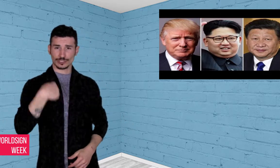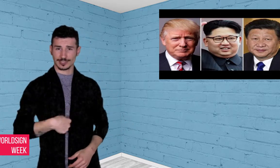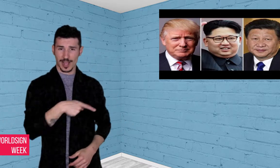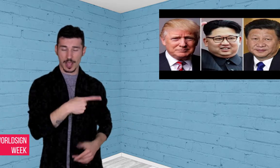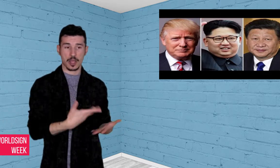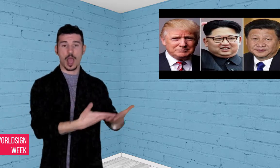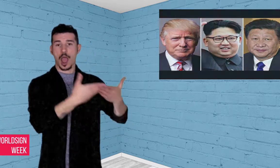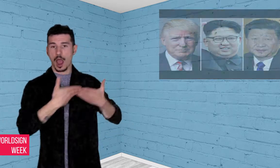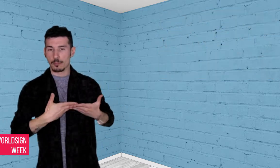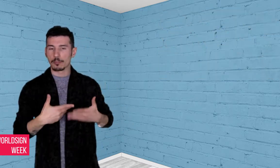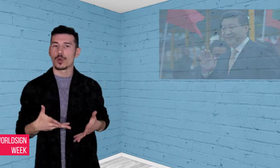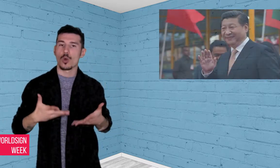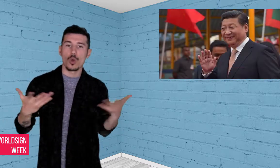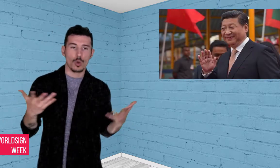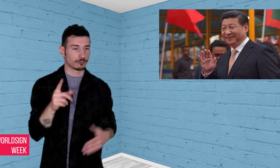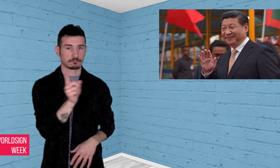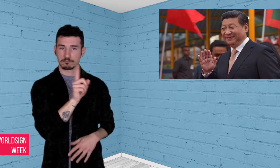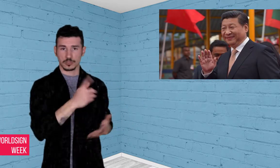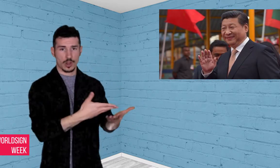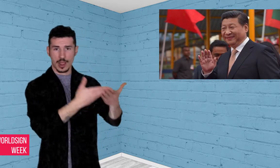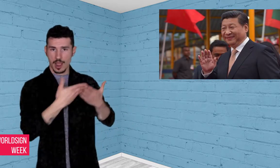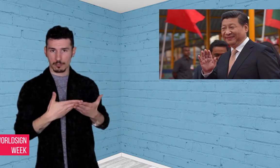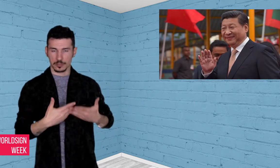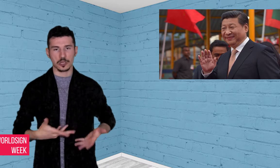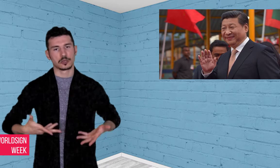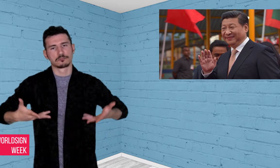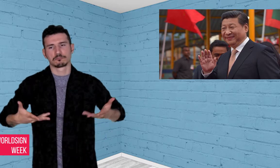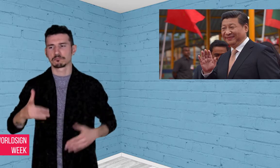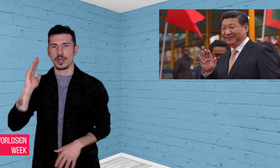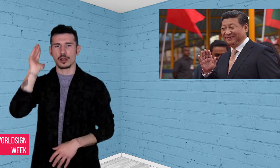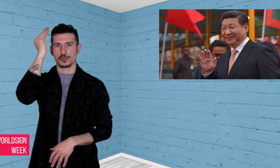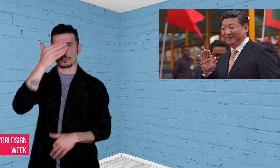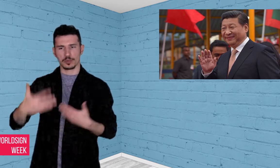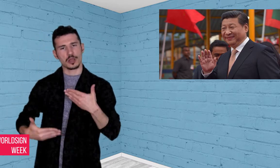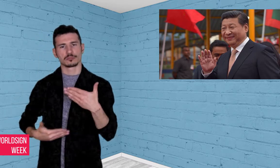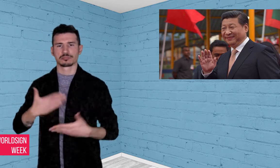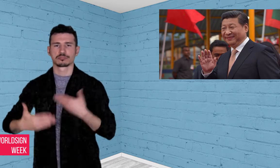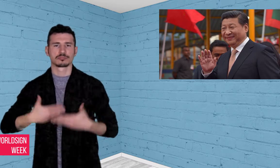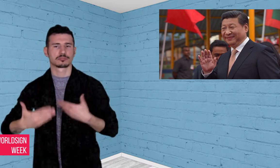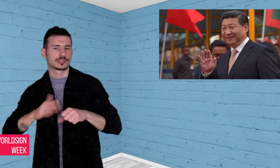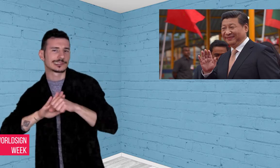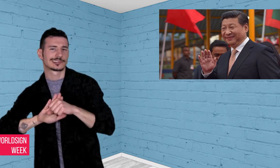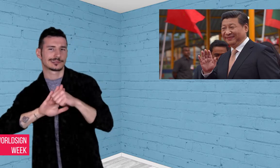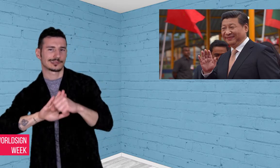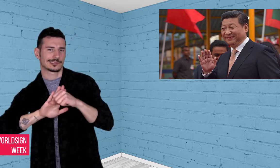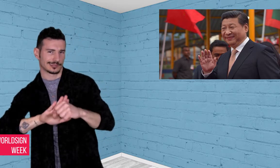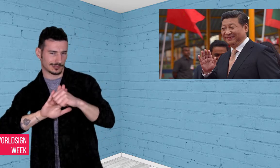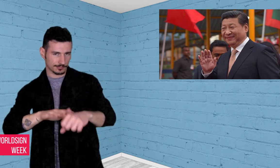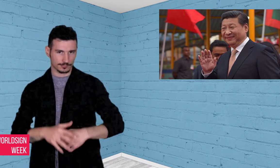eliminate the nuclear threat with, or